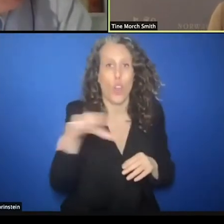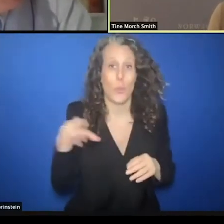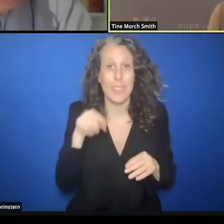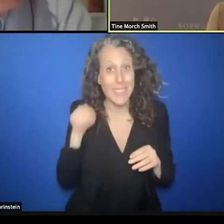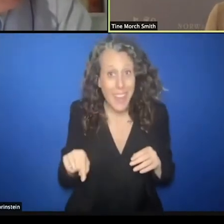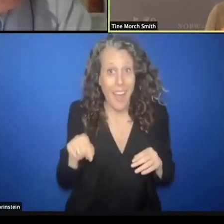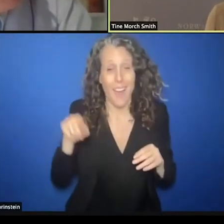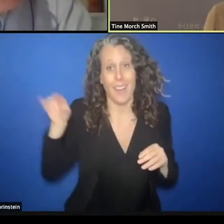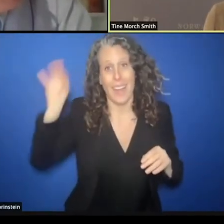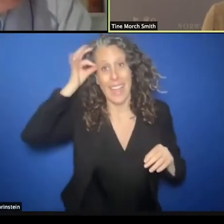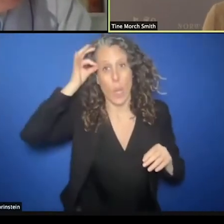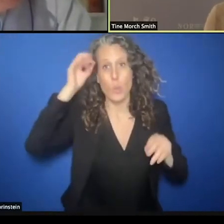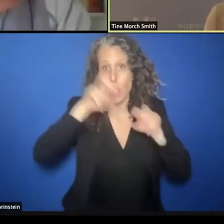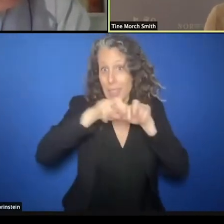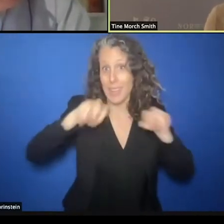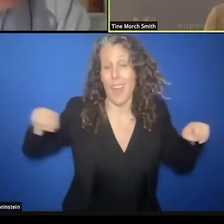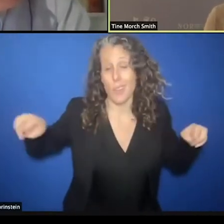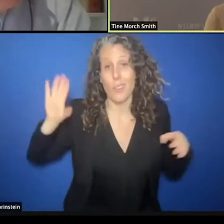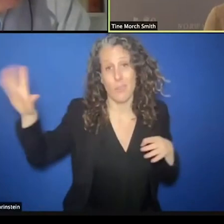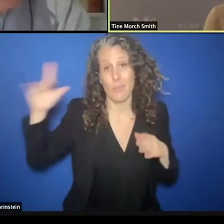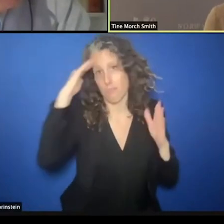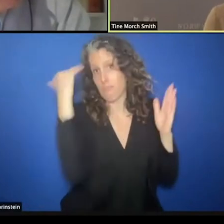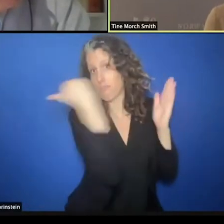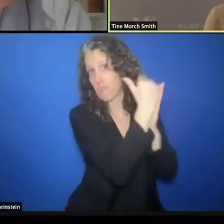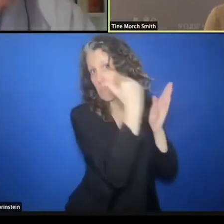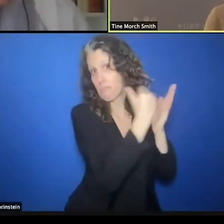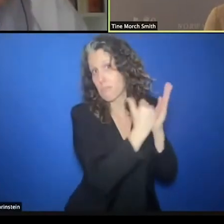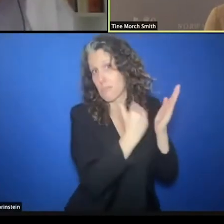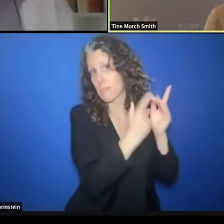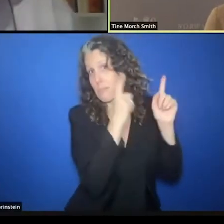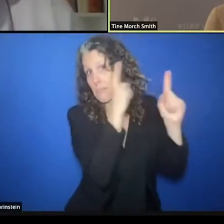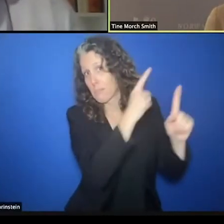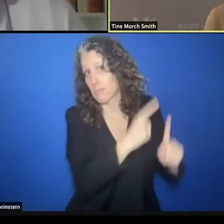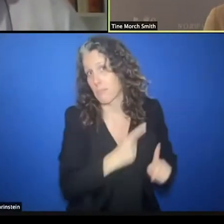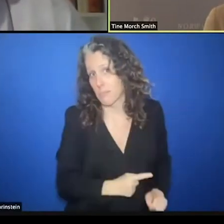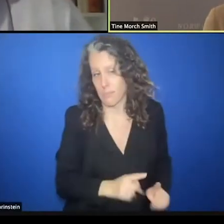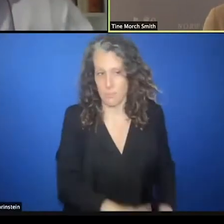So let me say a couple more words about this. We will first of all we will try